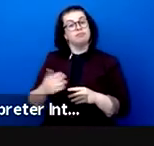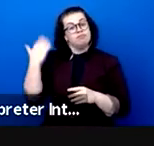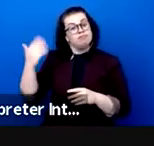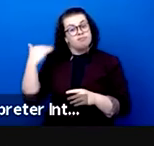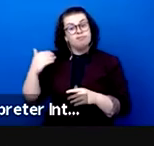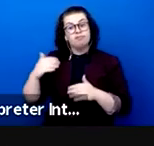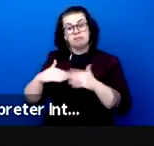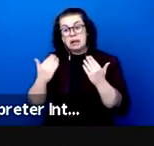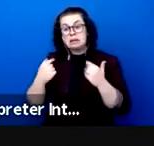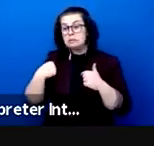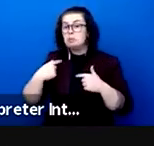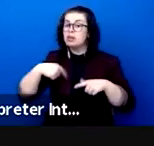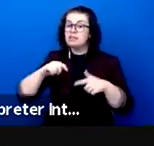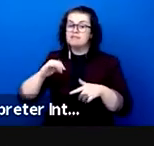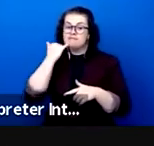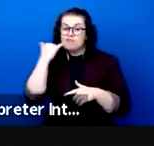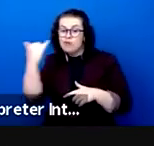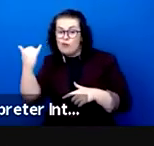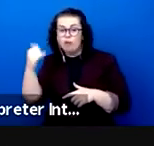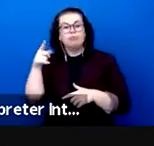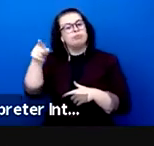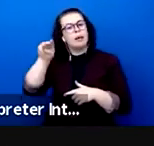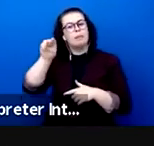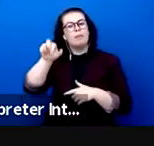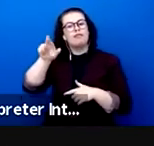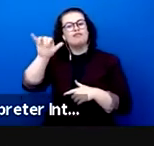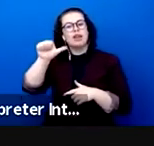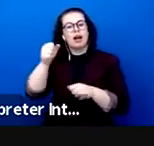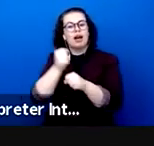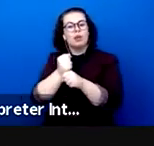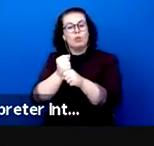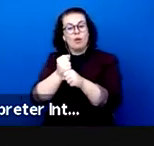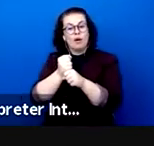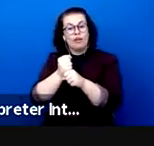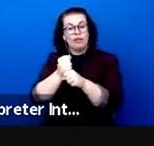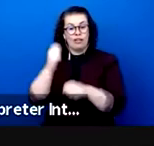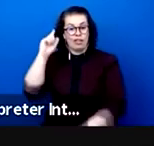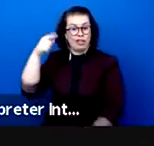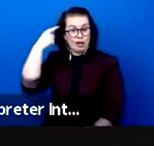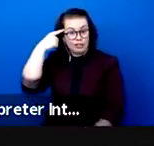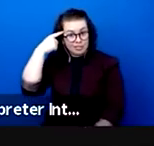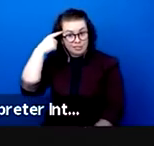Maria, originally from Sweden, works in London and Germany. Immersed in a country that is leaving